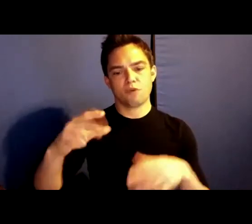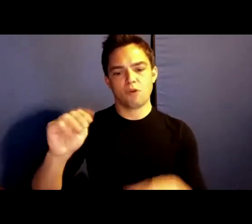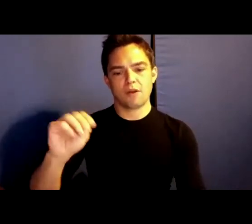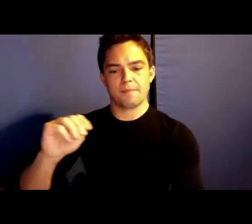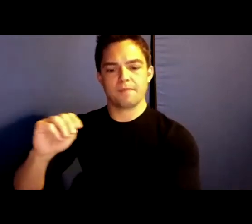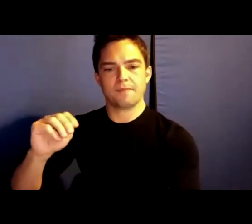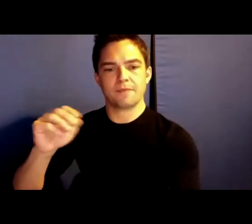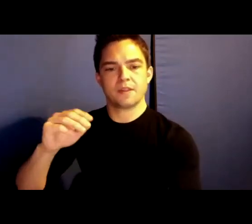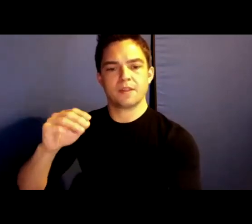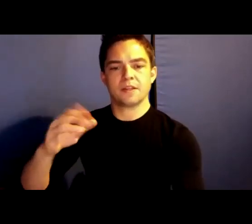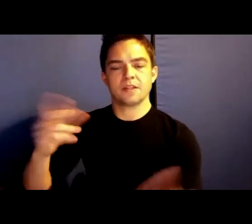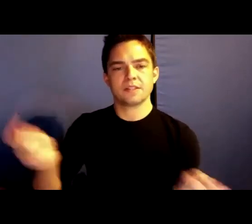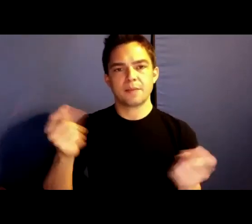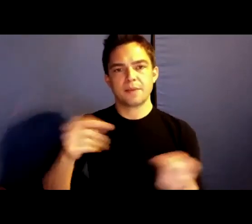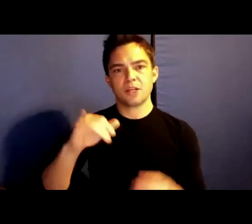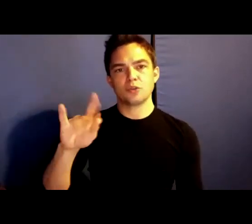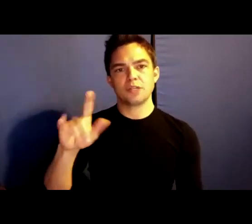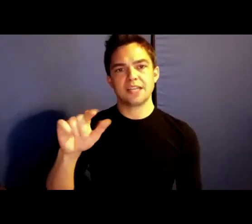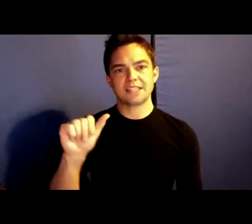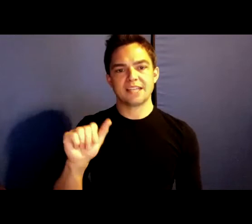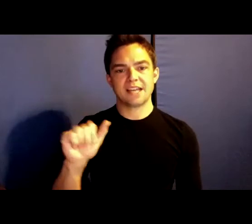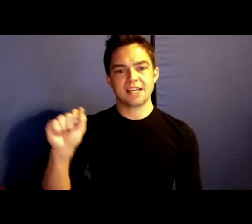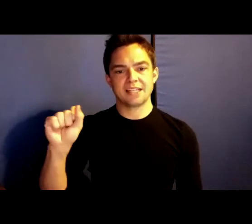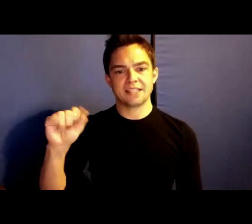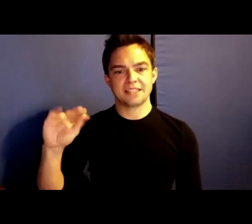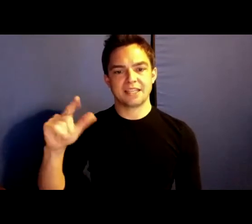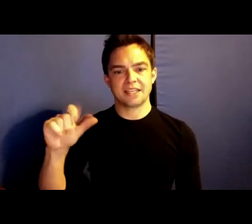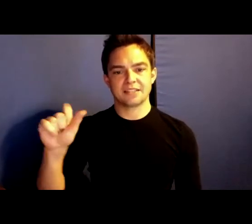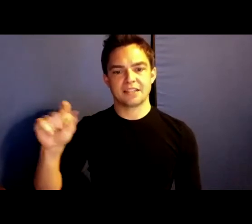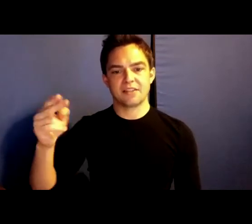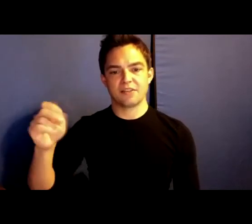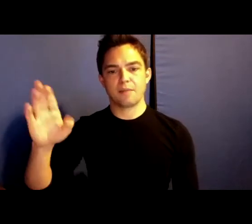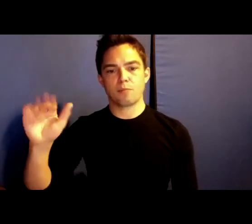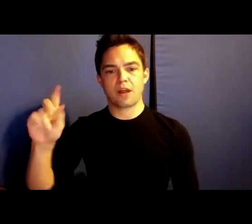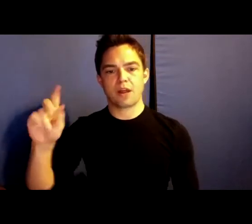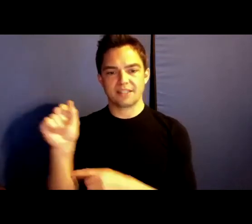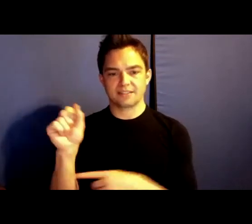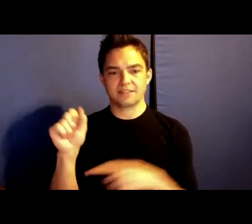If I may be indulged a personal note before I arrive to the formal introductions, I will